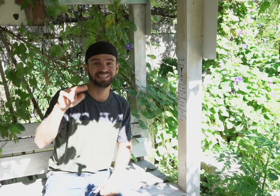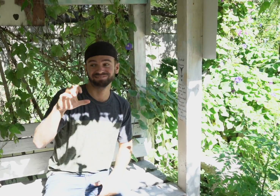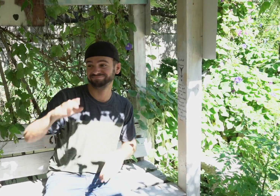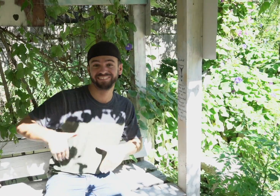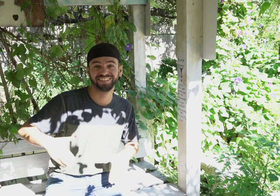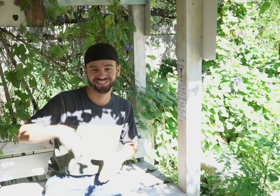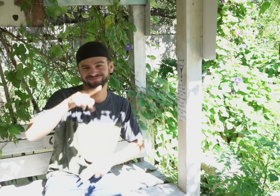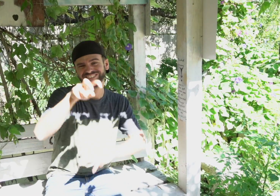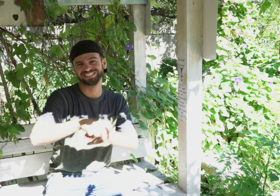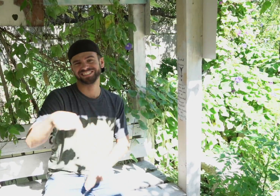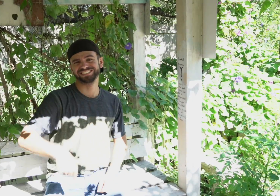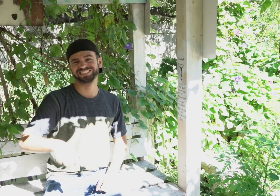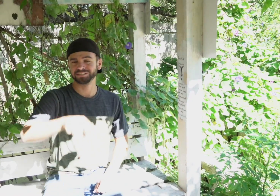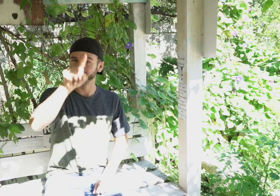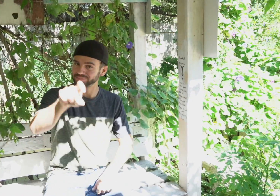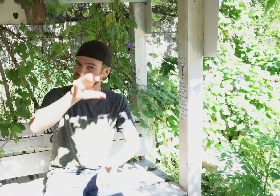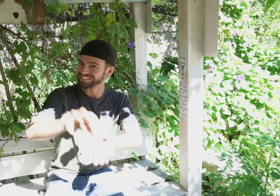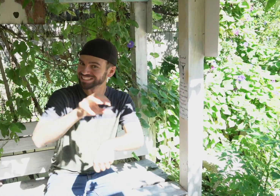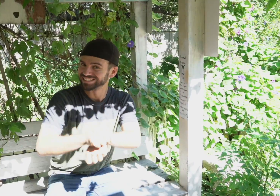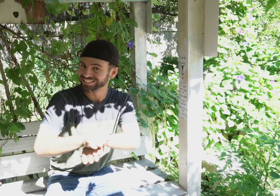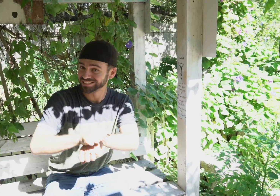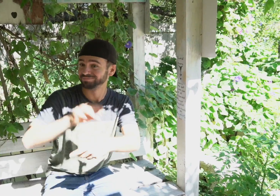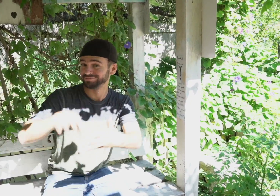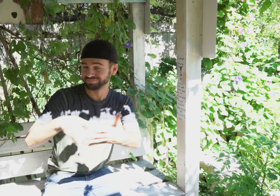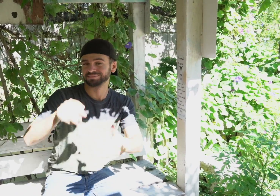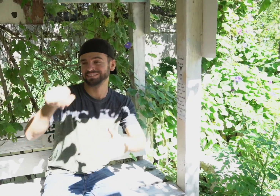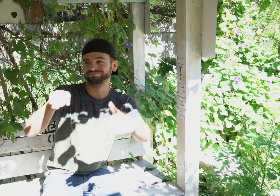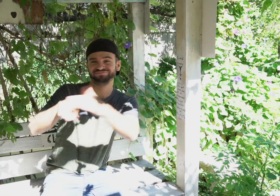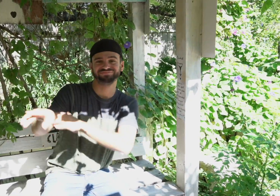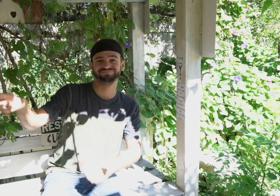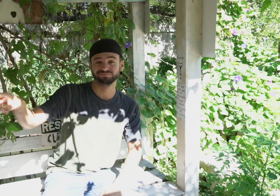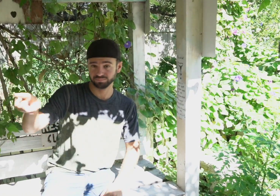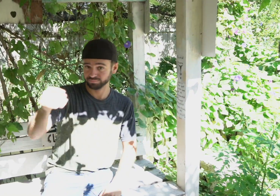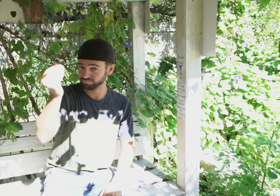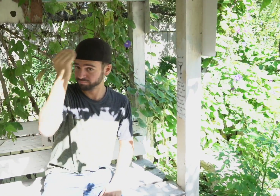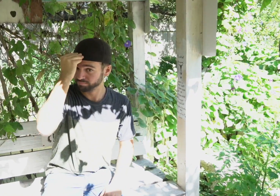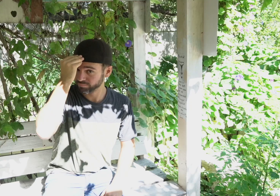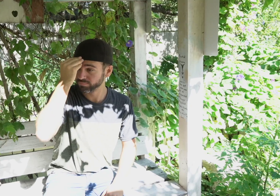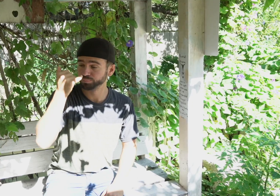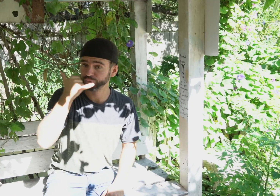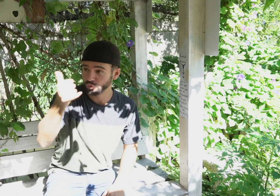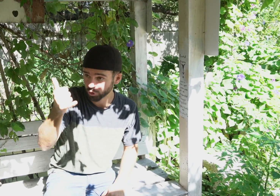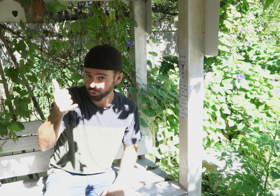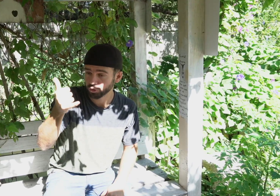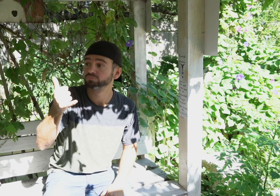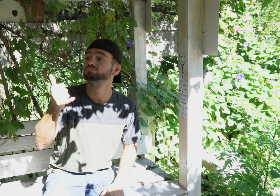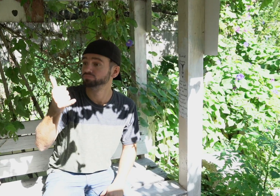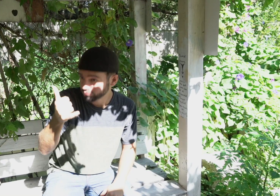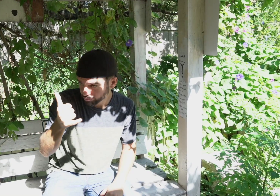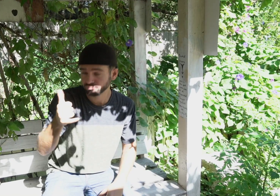You have to make a reservation with Vince first before you take a visit here. Keep that in your mind!